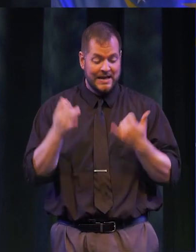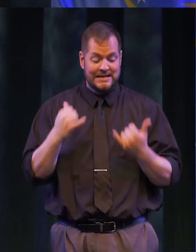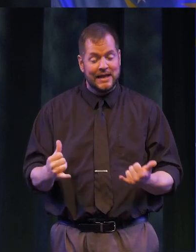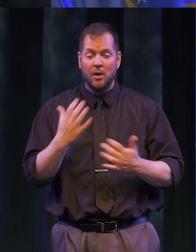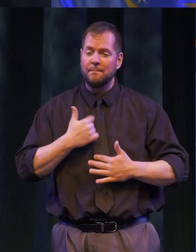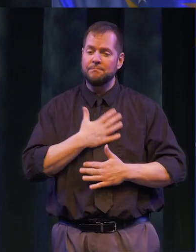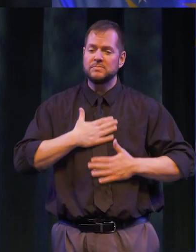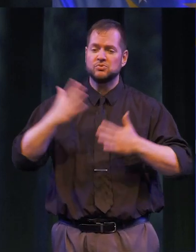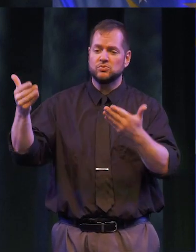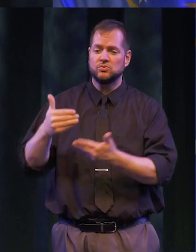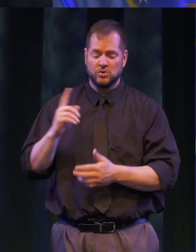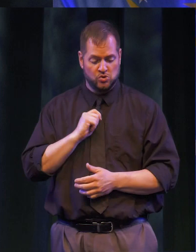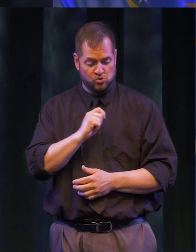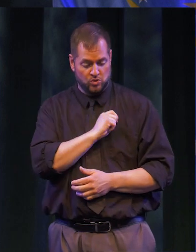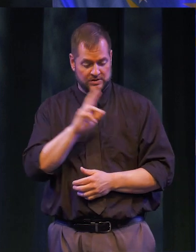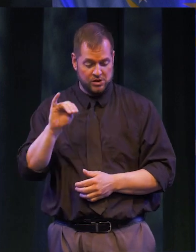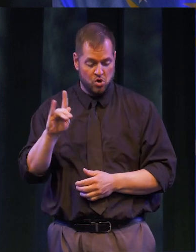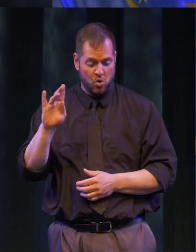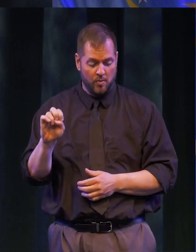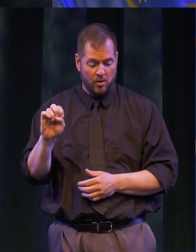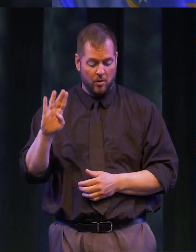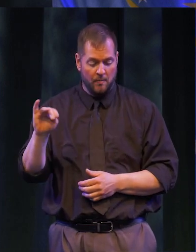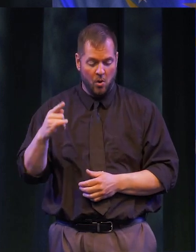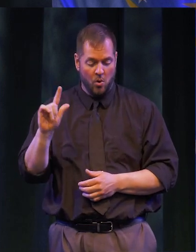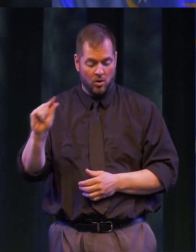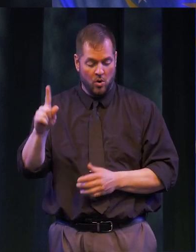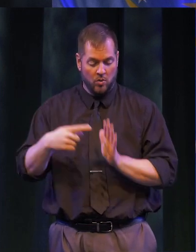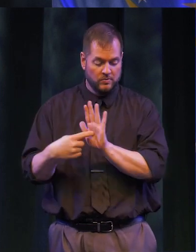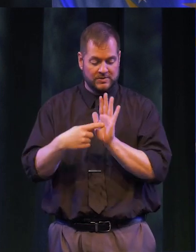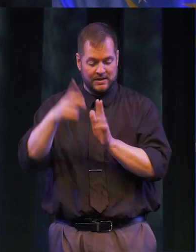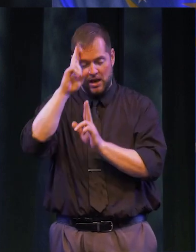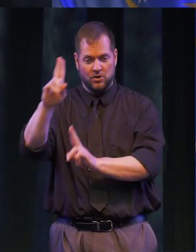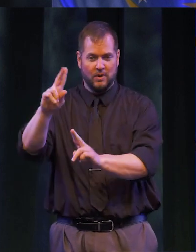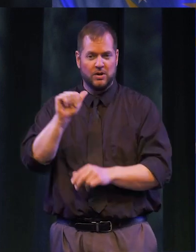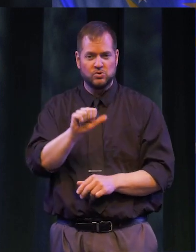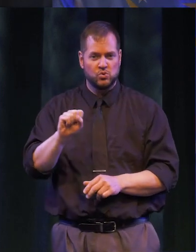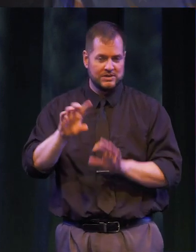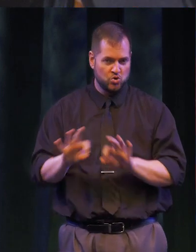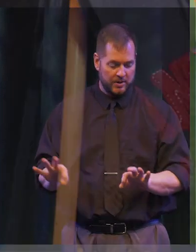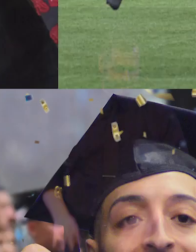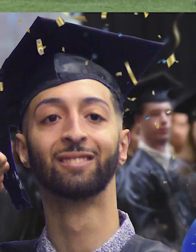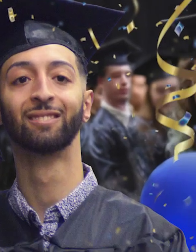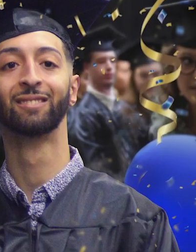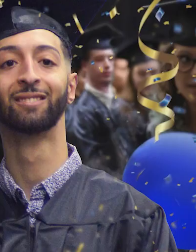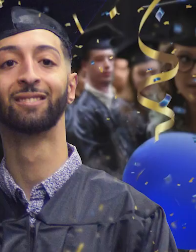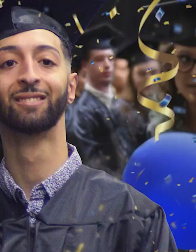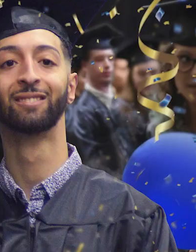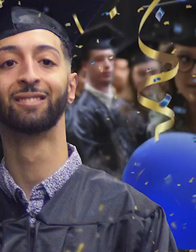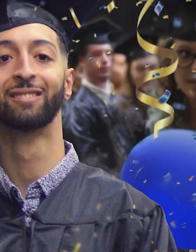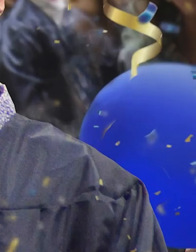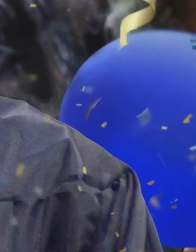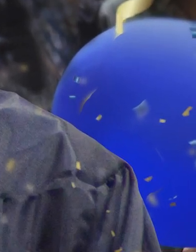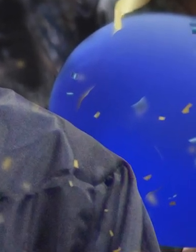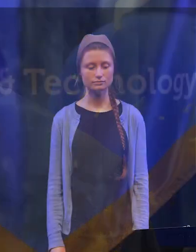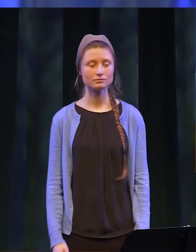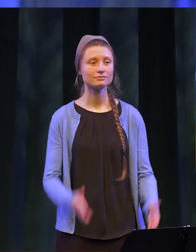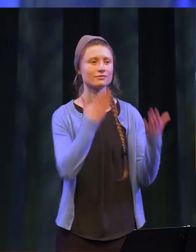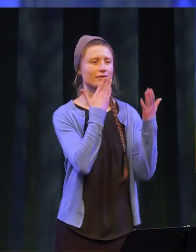NOW I AM PLEASED TO INTRODUCE TRUSTEE NOBLE-MOAG WHO WILL PRESENT AN HONORARY ASSOCIATE DEGREE.